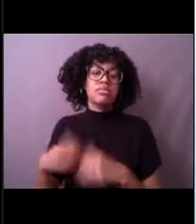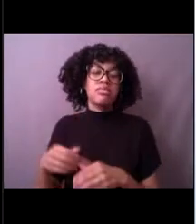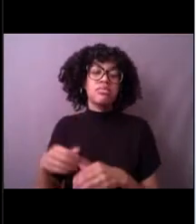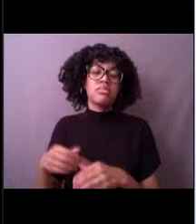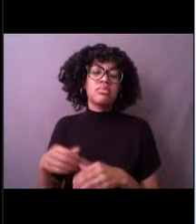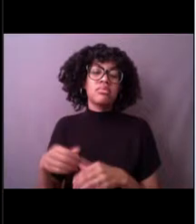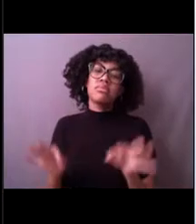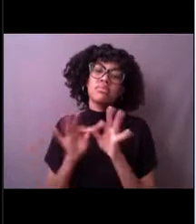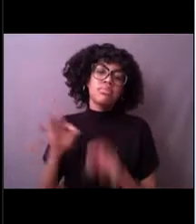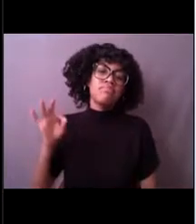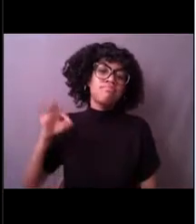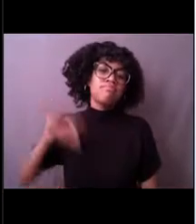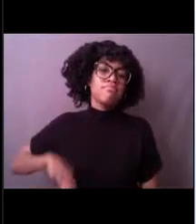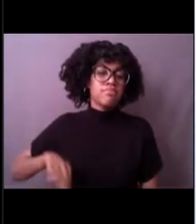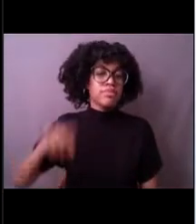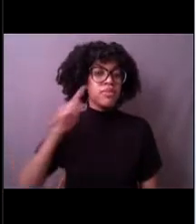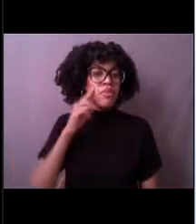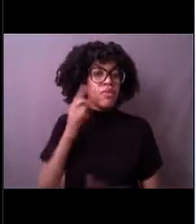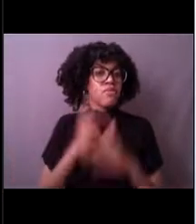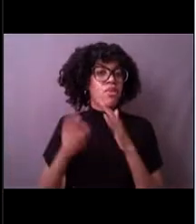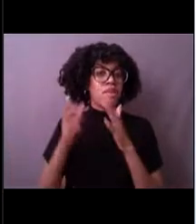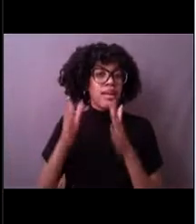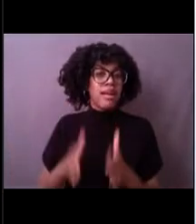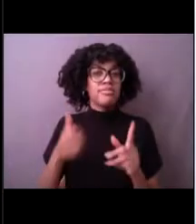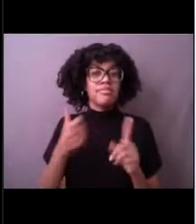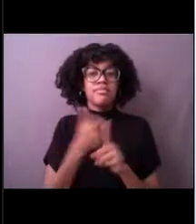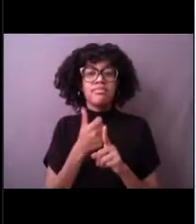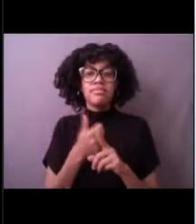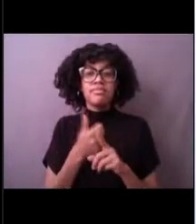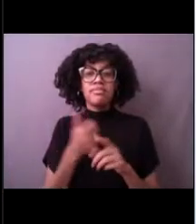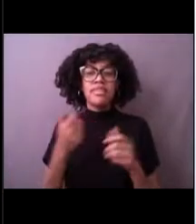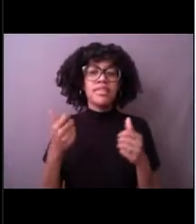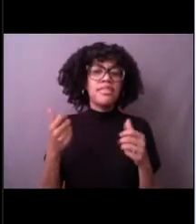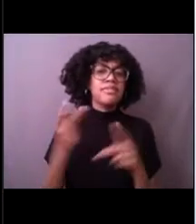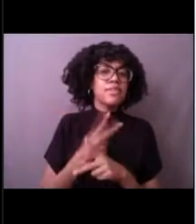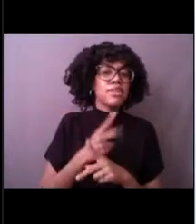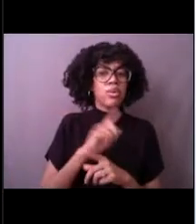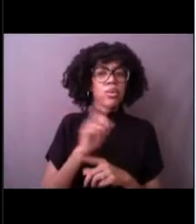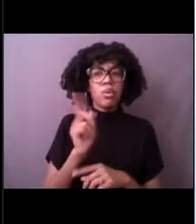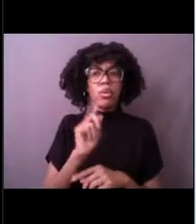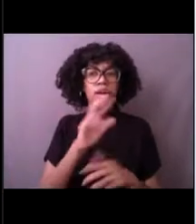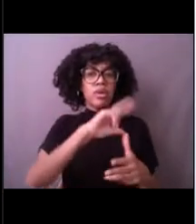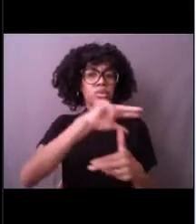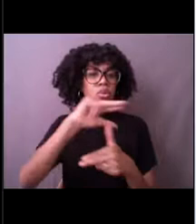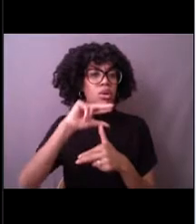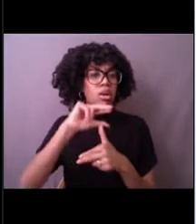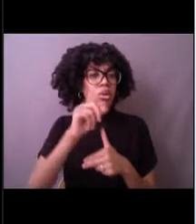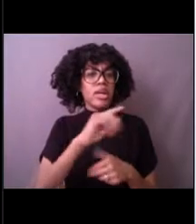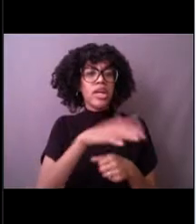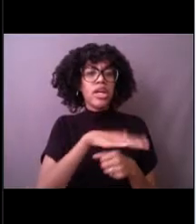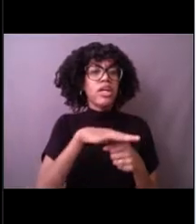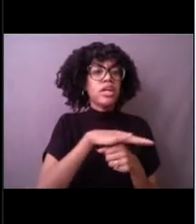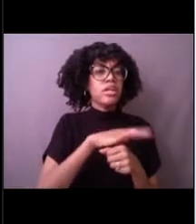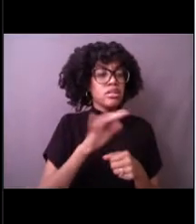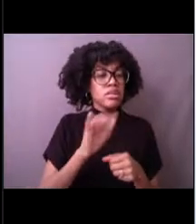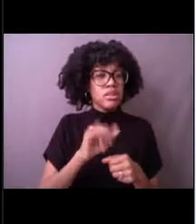to the forecasters who are trying to determine where and when storms like these are going to make an impact.